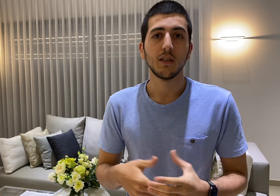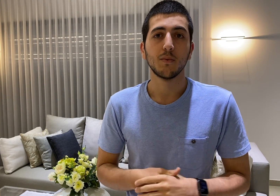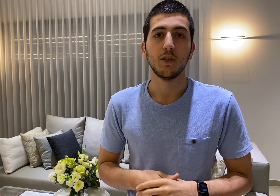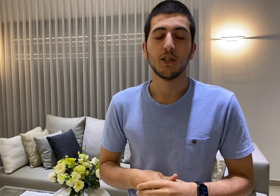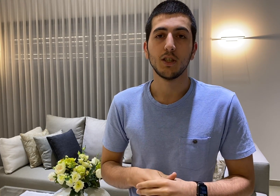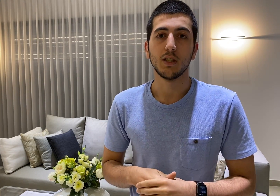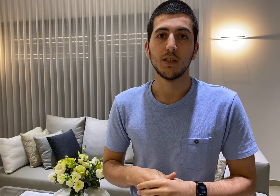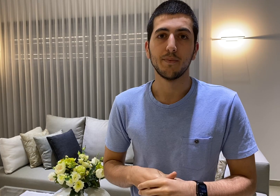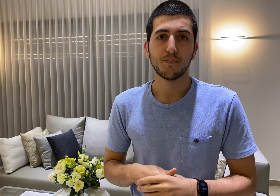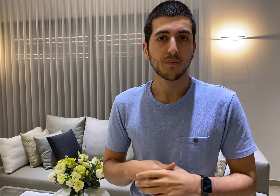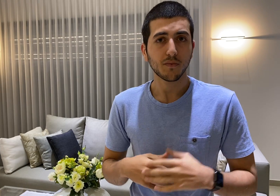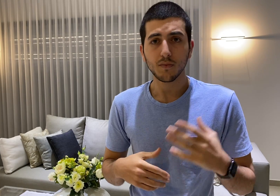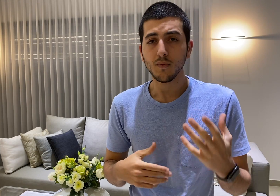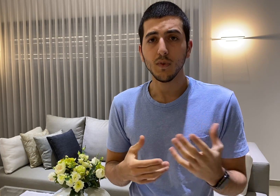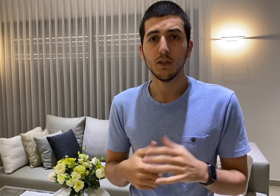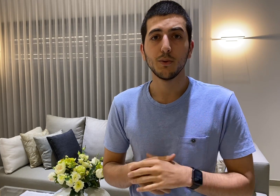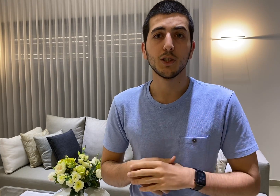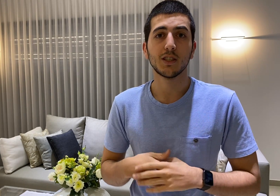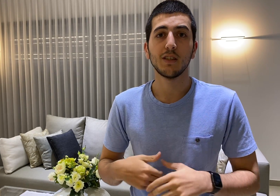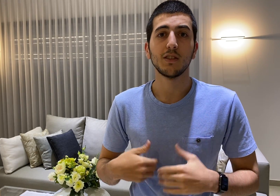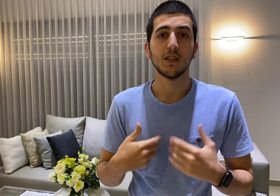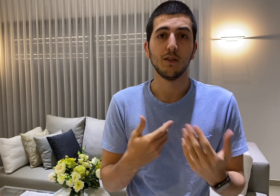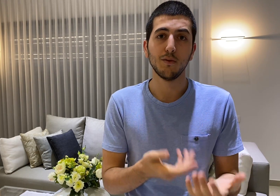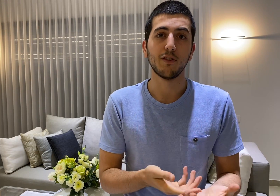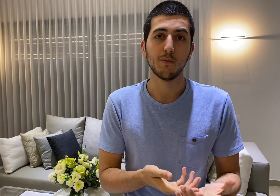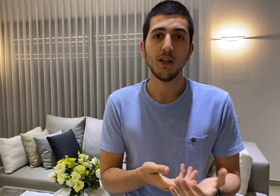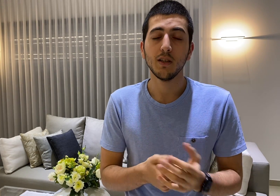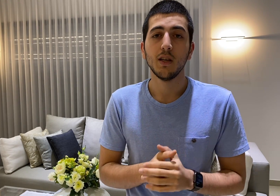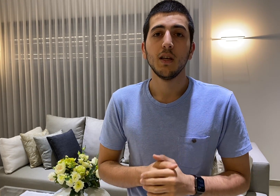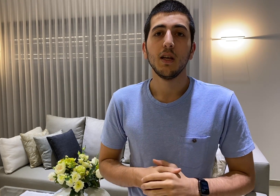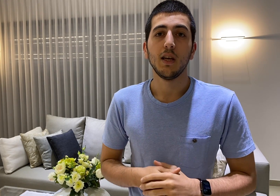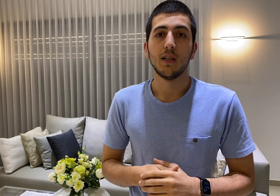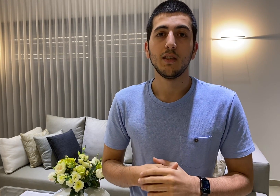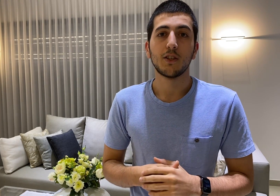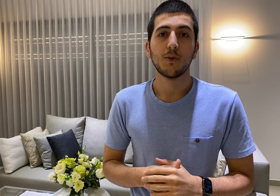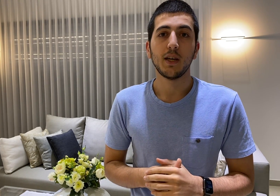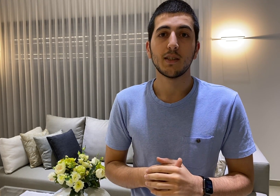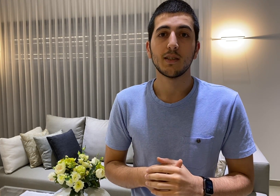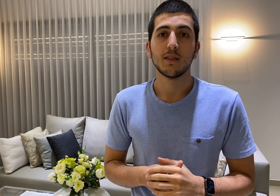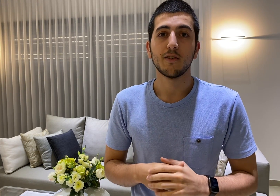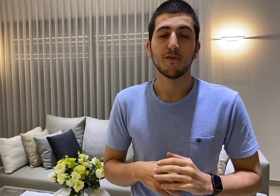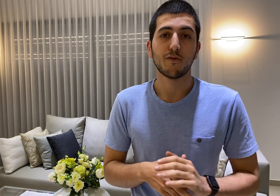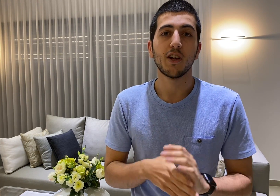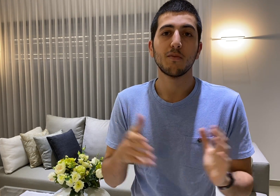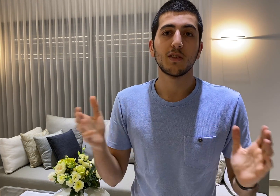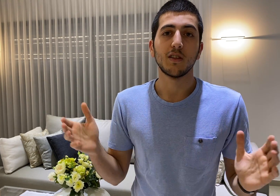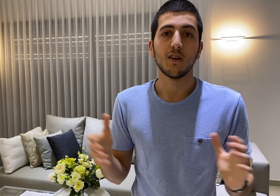which you just give it a new frame rate and it creates frames that are